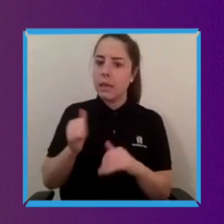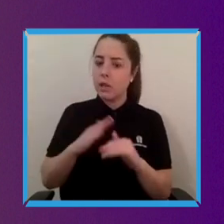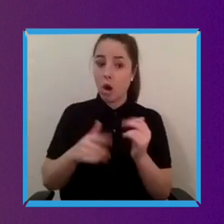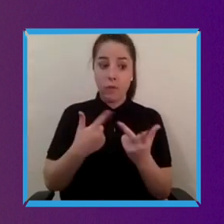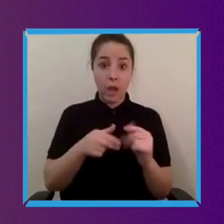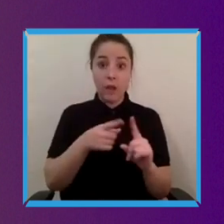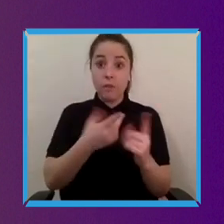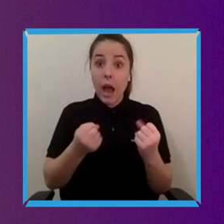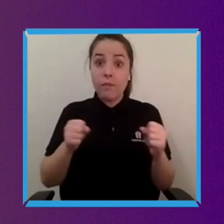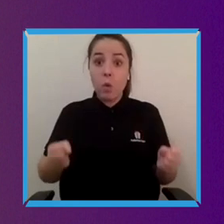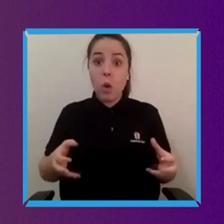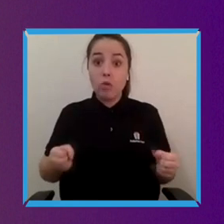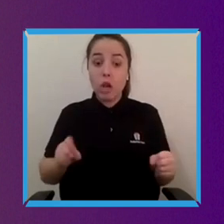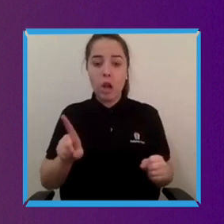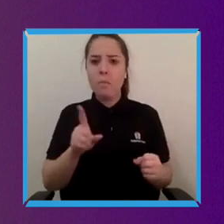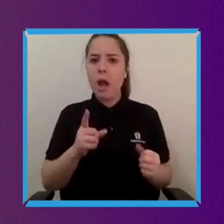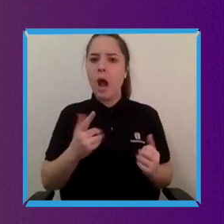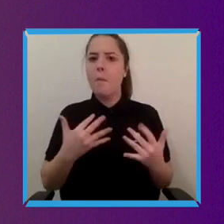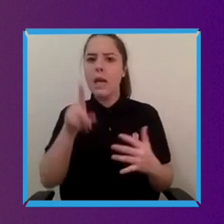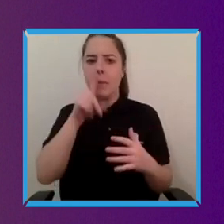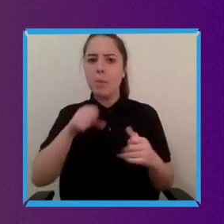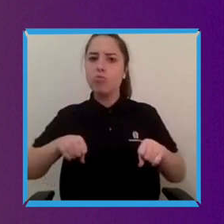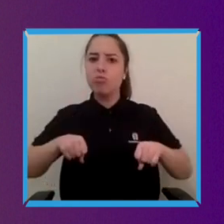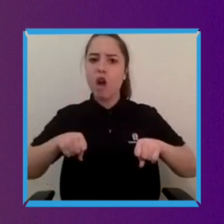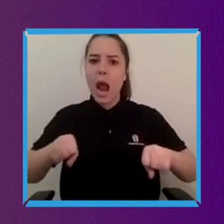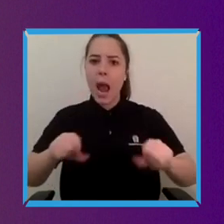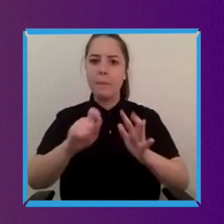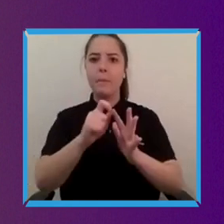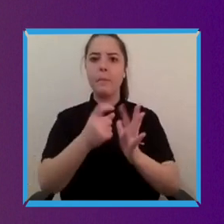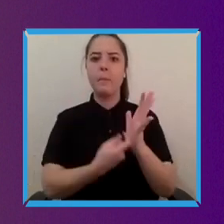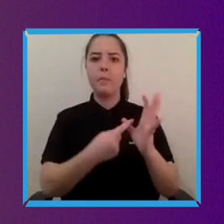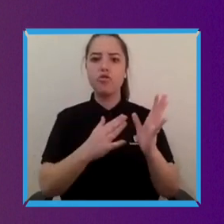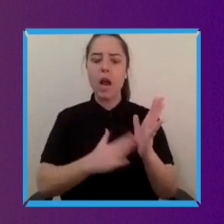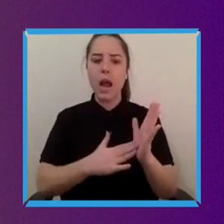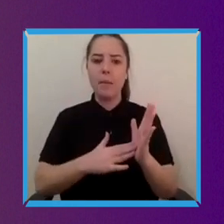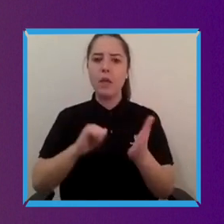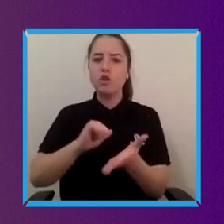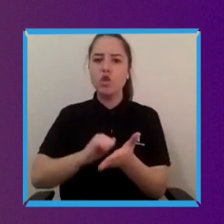people pushing prams people with shopping baskets on trolleys even people